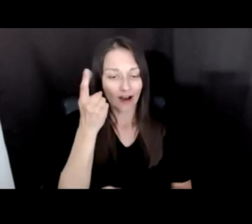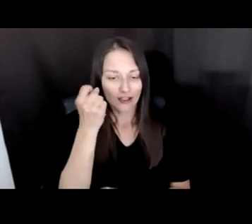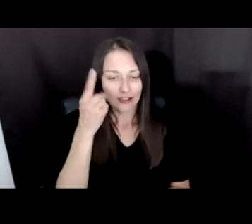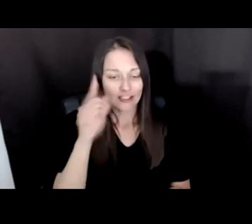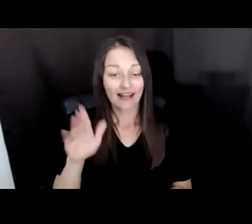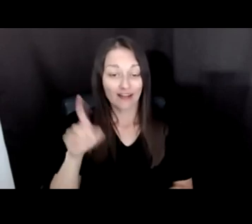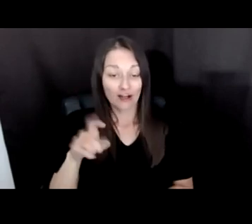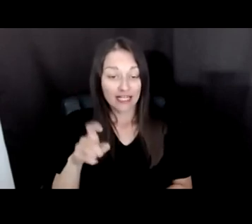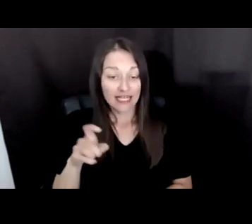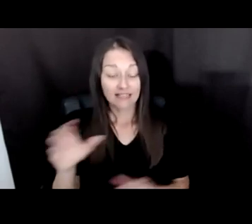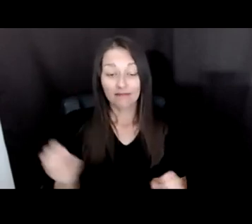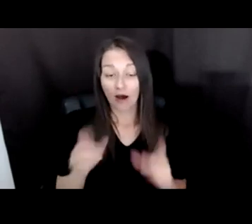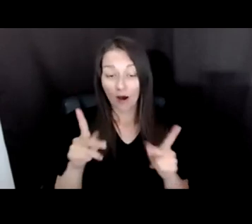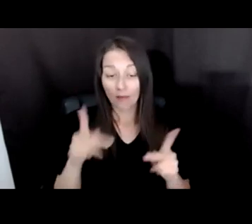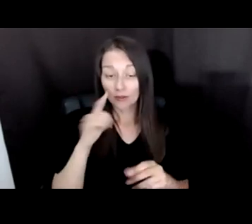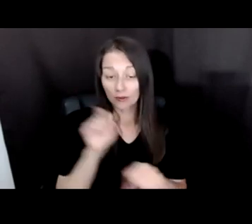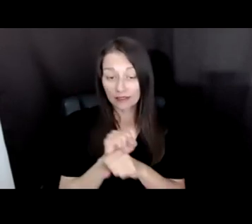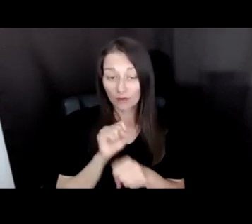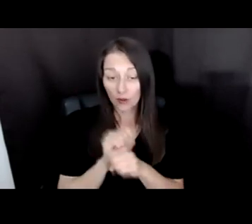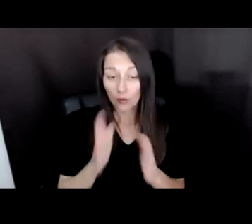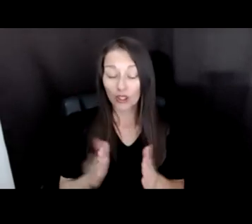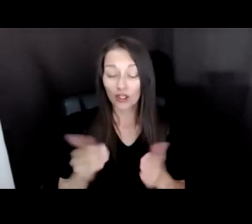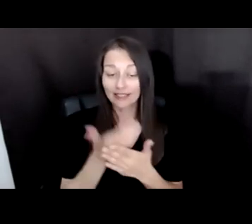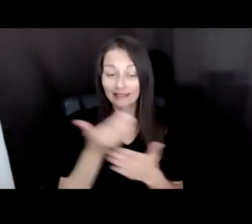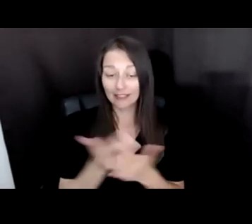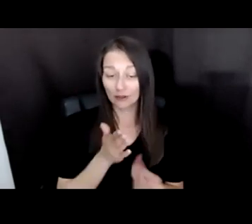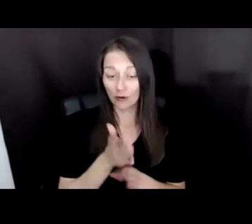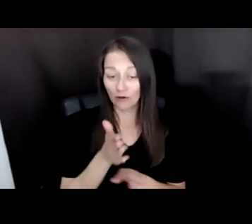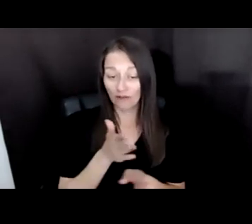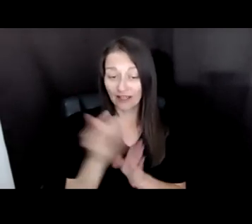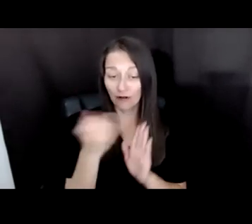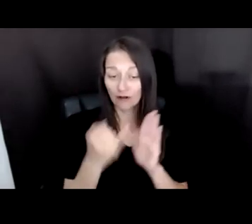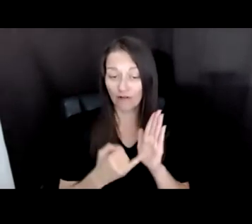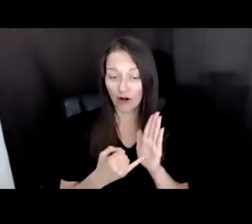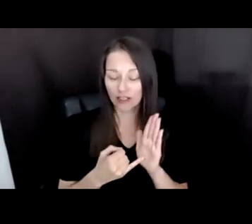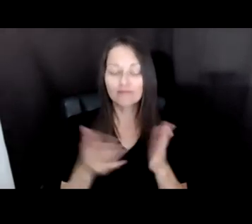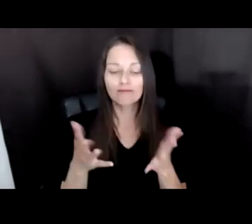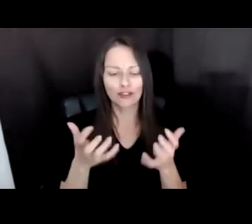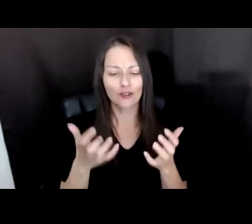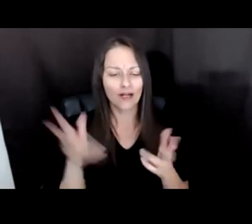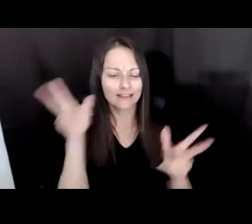IN THIS EMERGENT FIELD OF PRACTICE. SHE WANTED TO HEAR DIRECTLY FROM THEM, IN OTHER WORDS. THIS LED